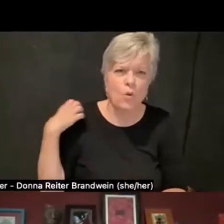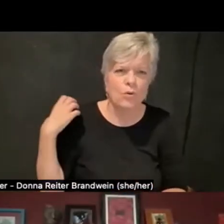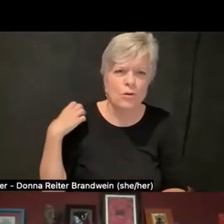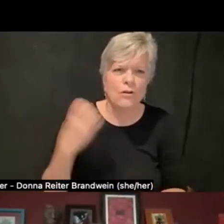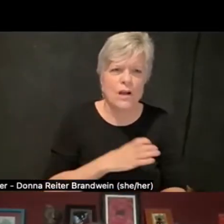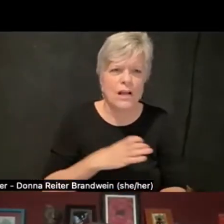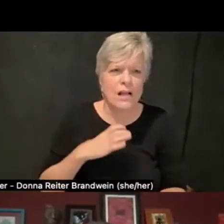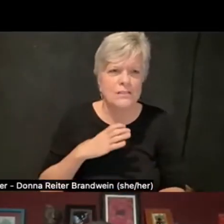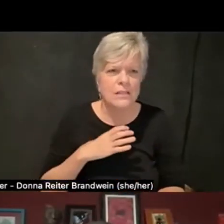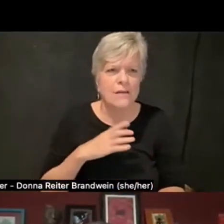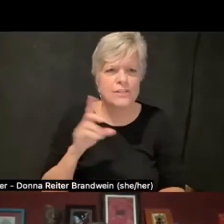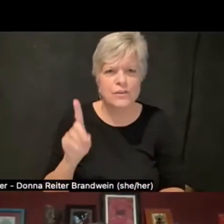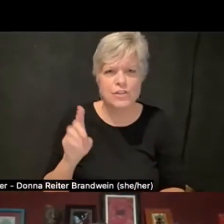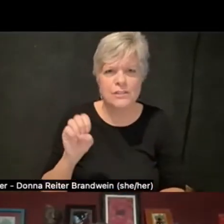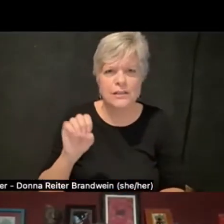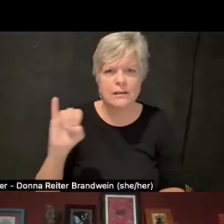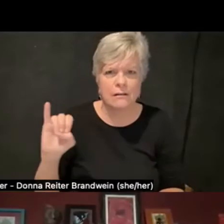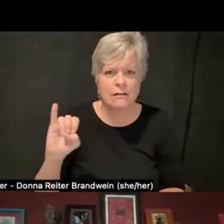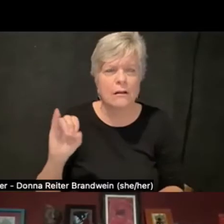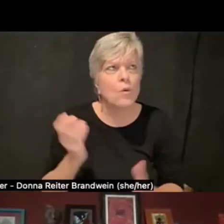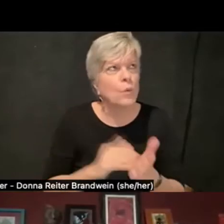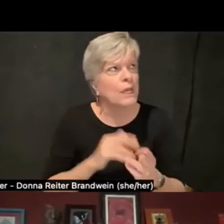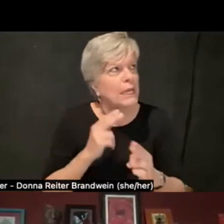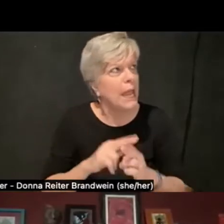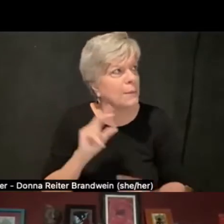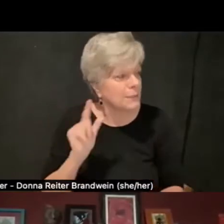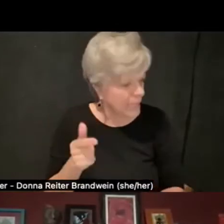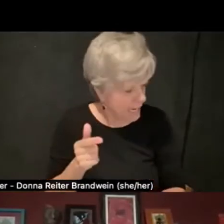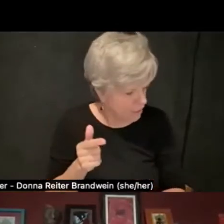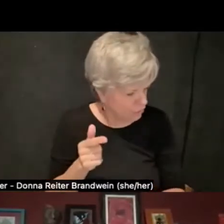which was later renamed around,